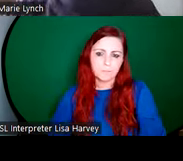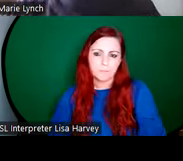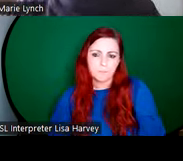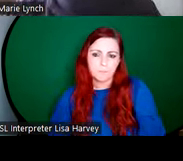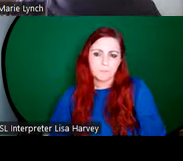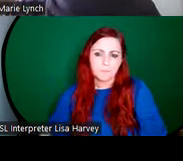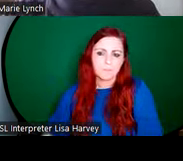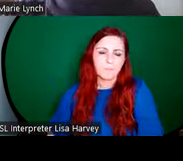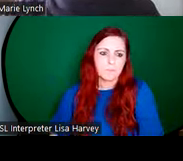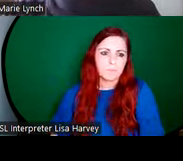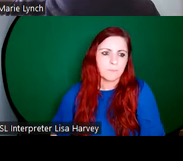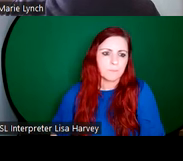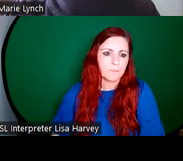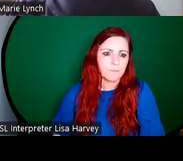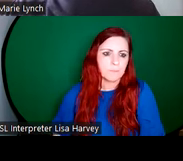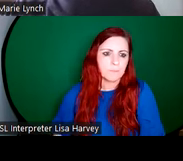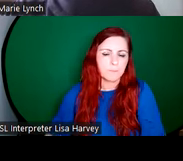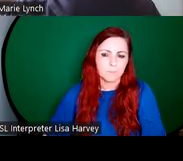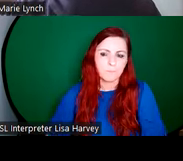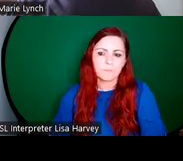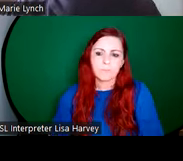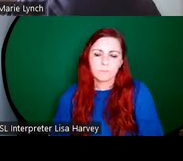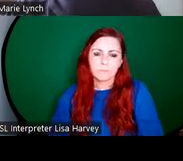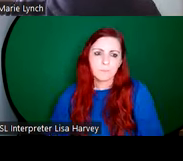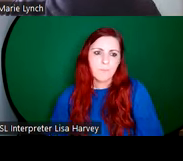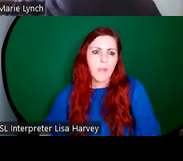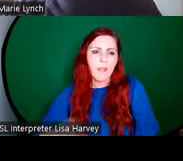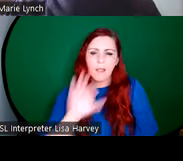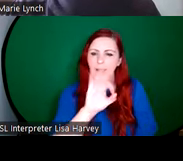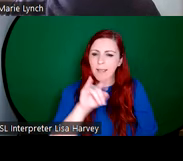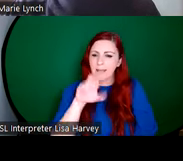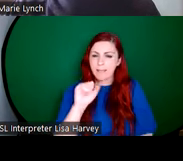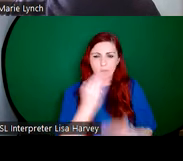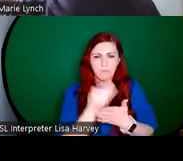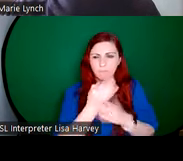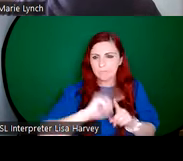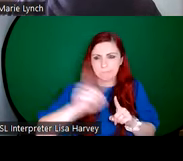retreated to Belfast to complete her designs for the studio and ultimately, she